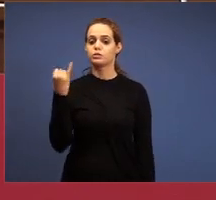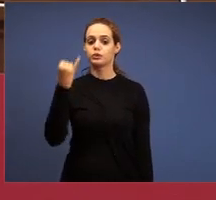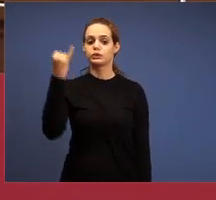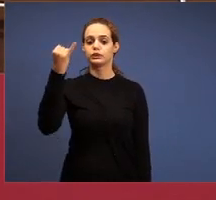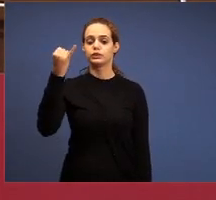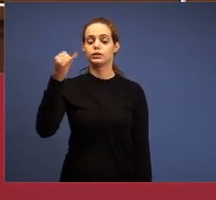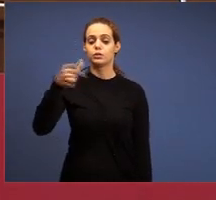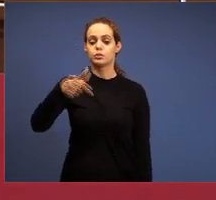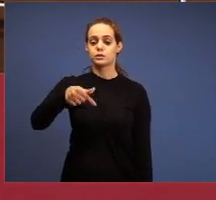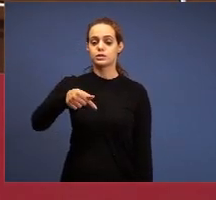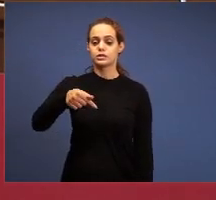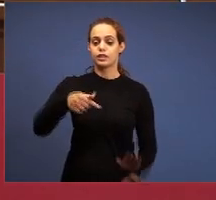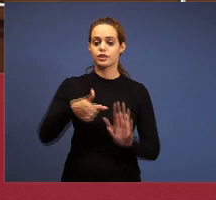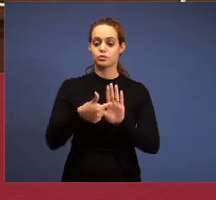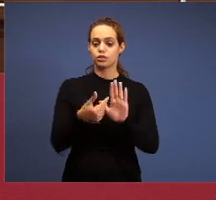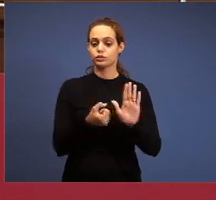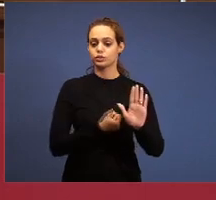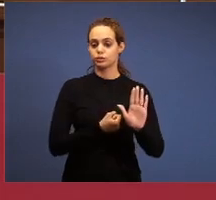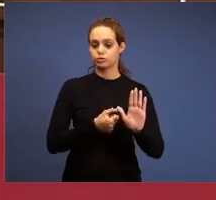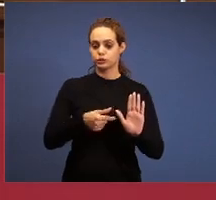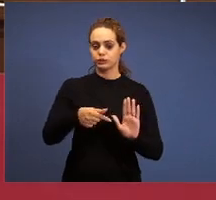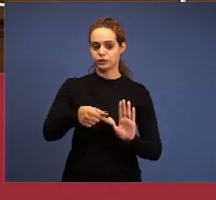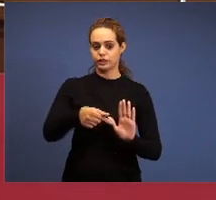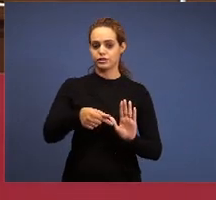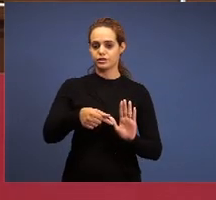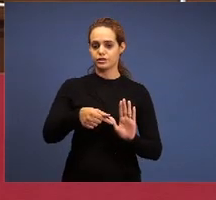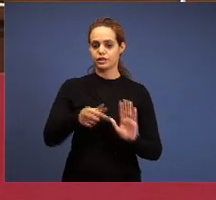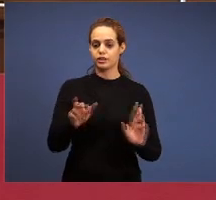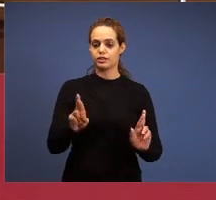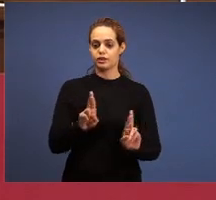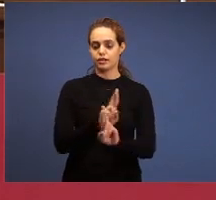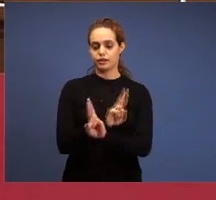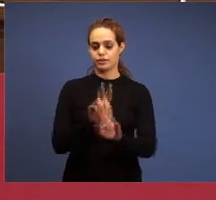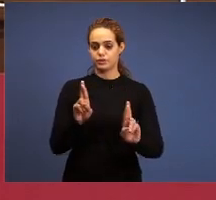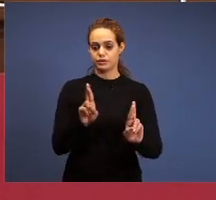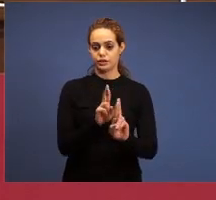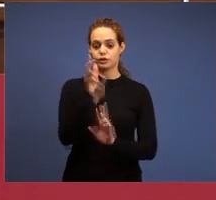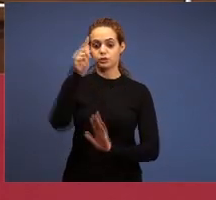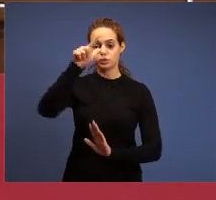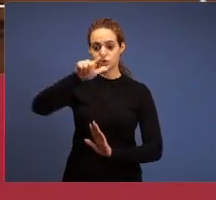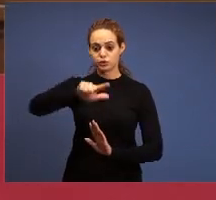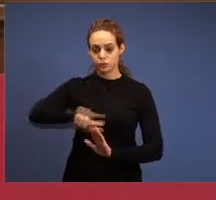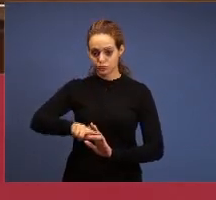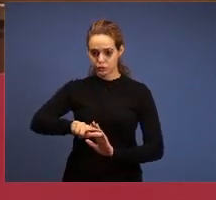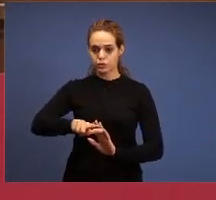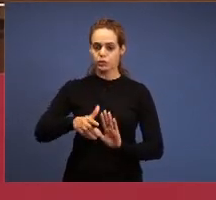the number seven is related exactly to a renewal of the Spirit, here it was to establish the